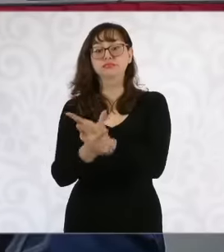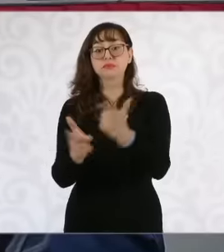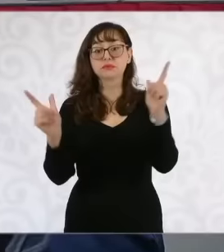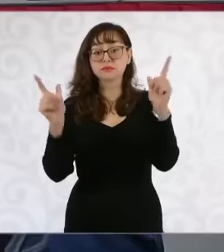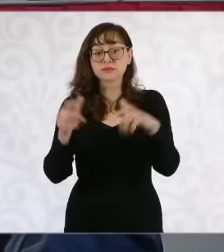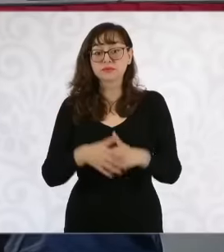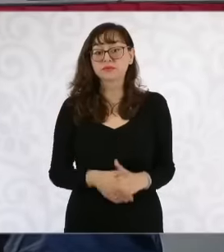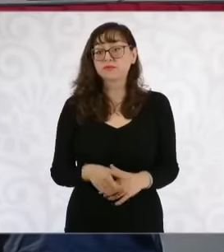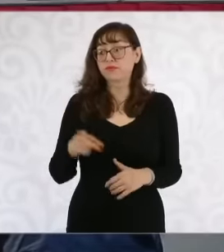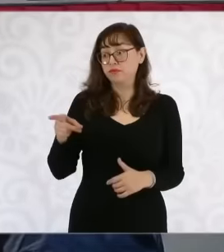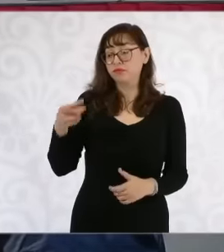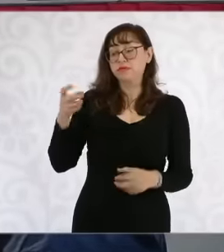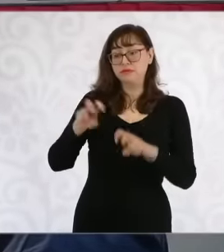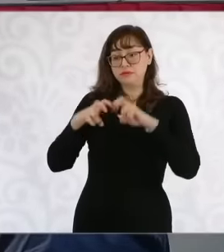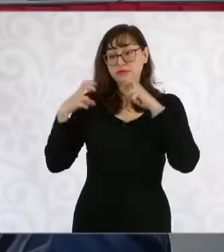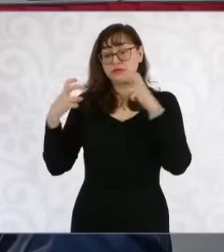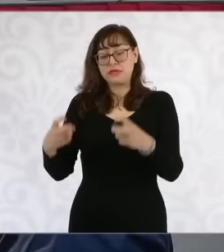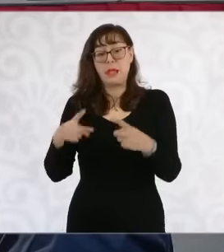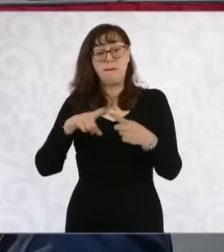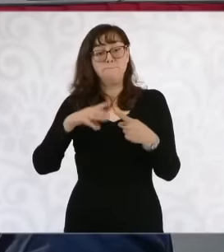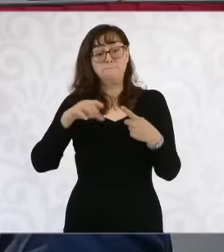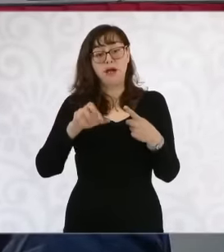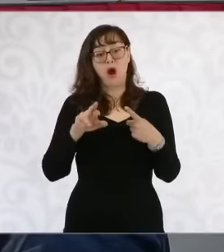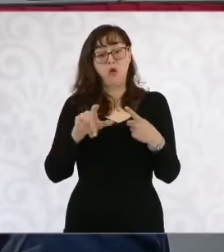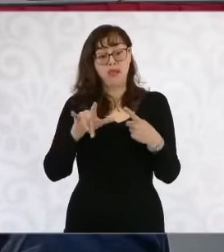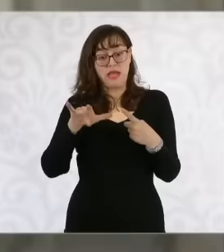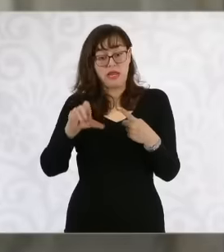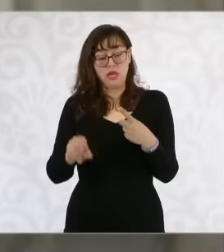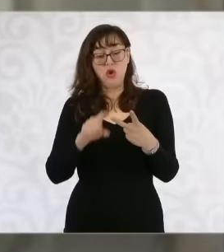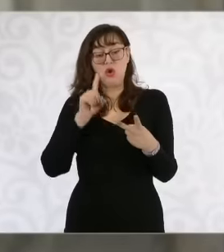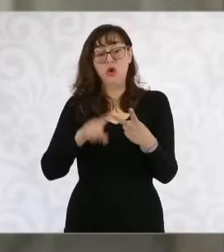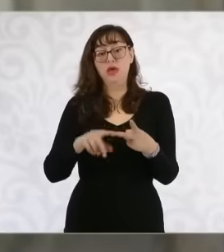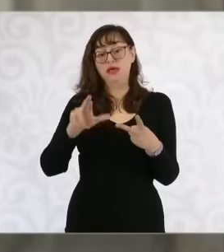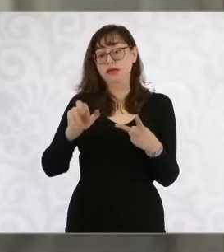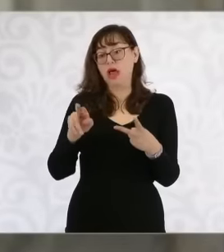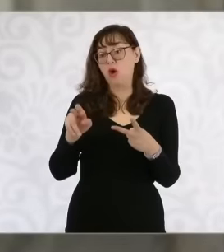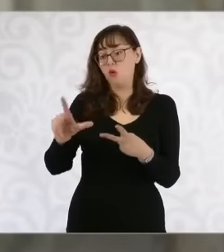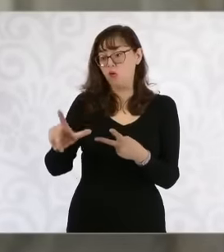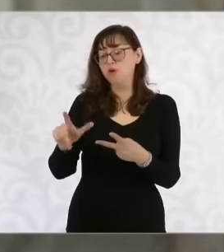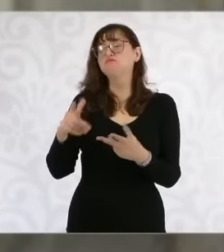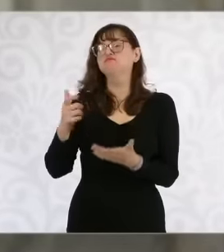Maurilius Domínguez Cruz and Javier Raúl Ayala Casillas who ratified the